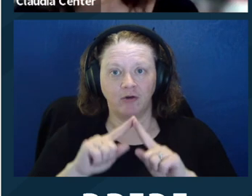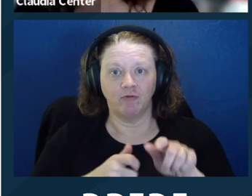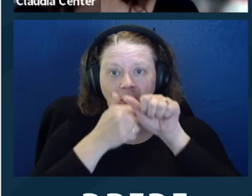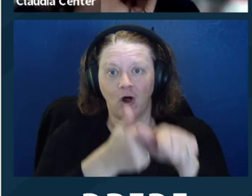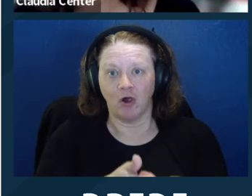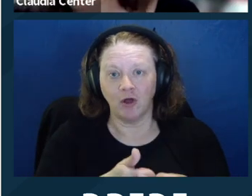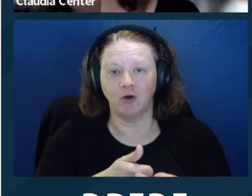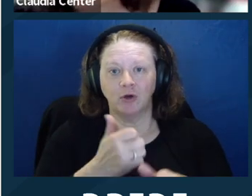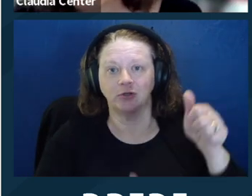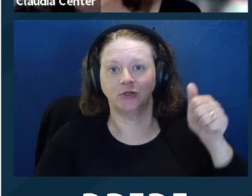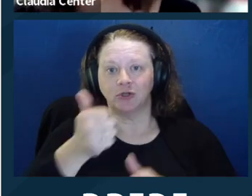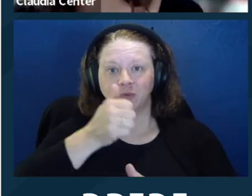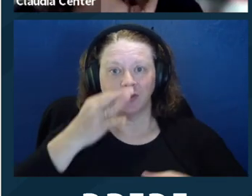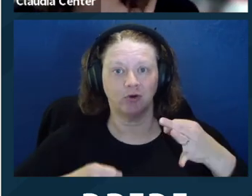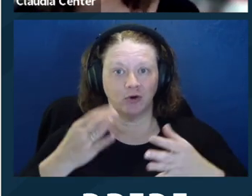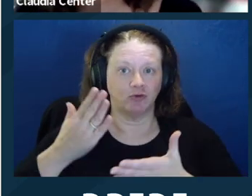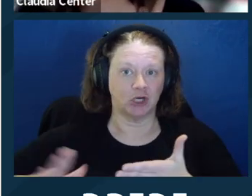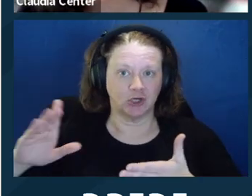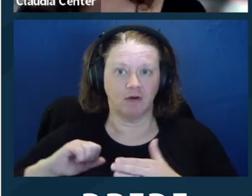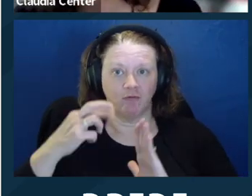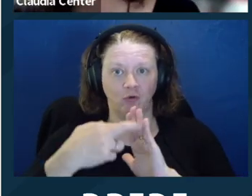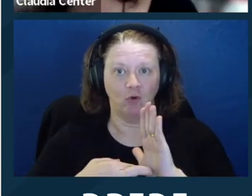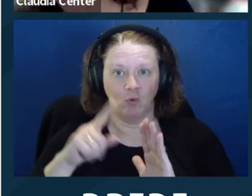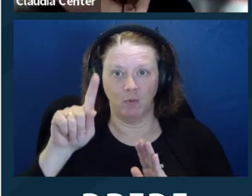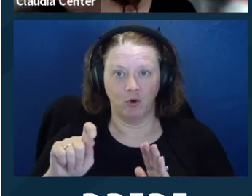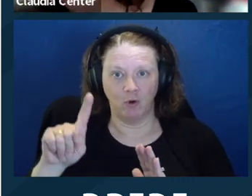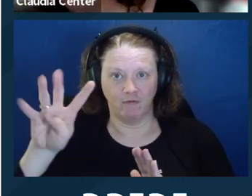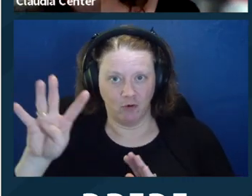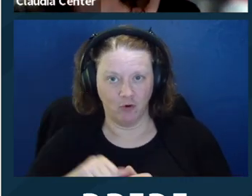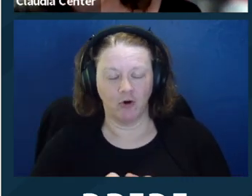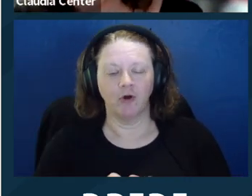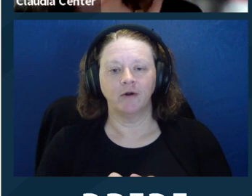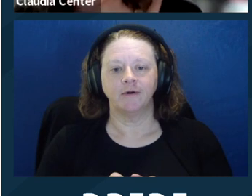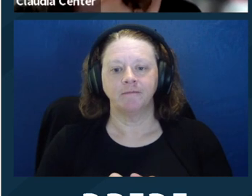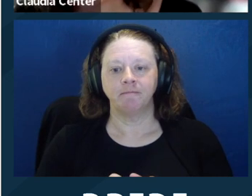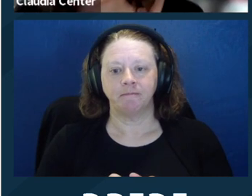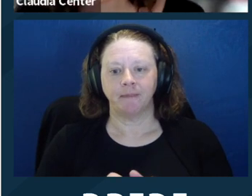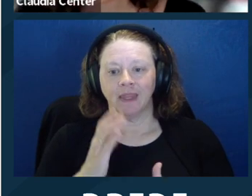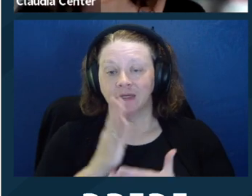is in California, because the lawyer is trying to follow the Supreme Court's rejection of